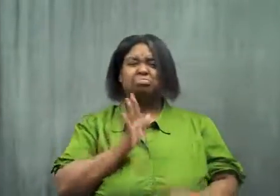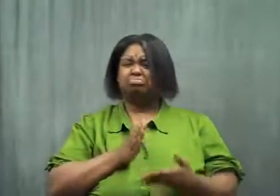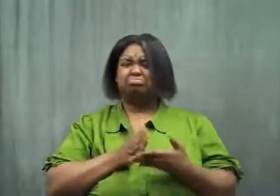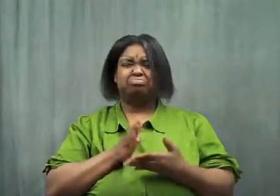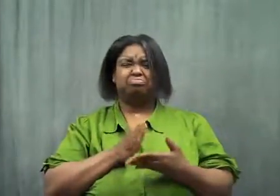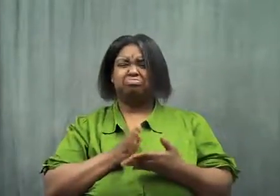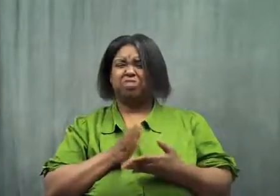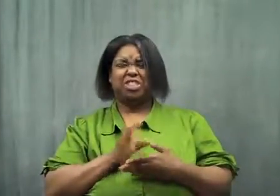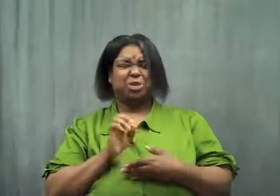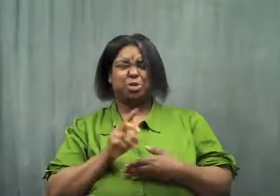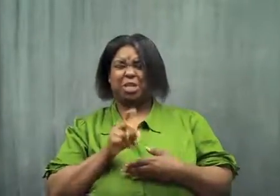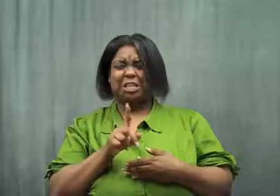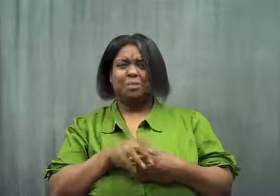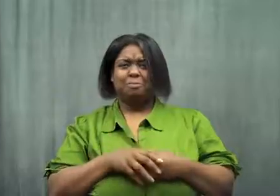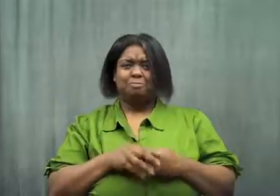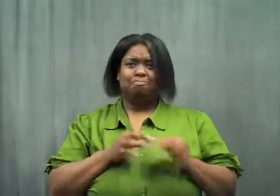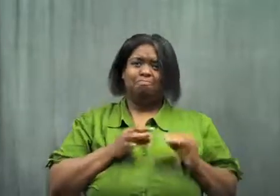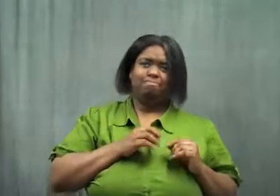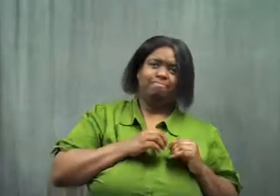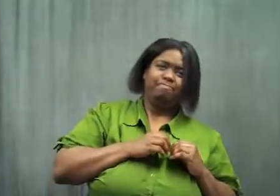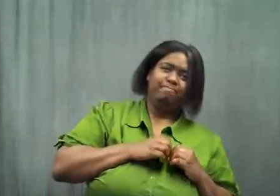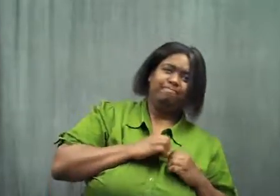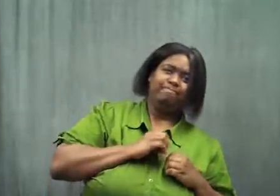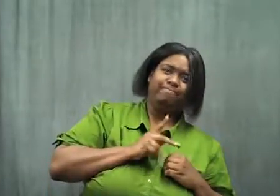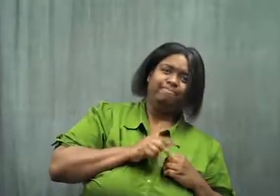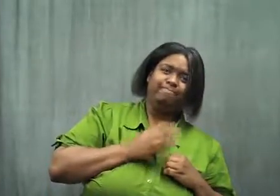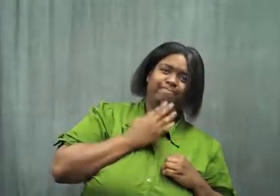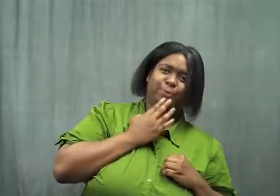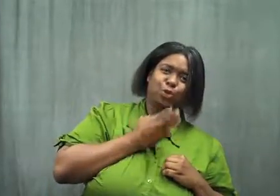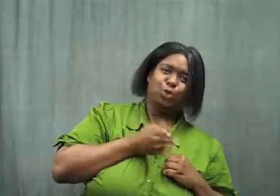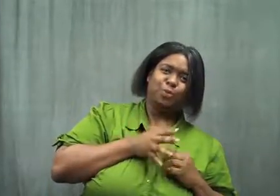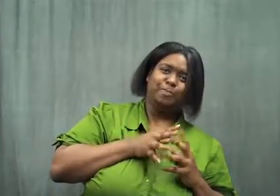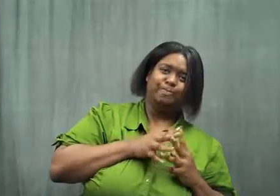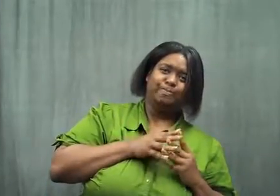I told her it was ok. Leaning, she said, "Ok, thanks."